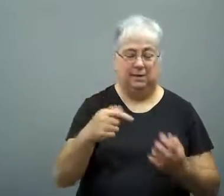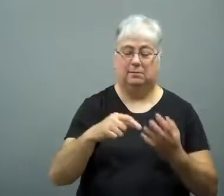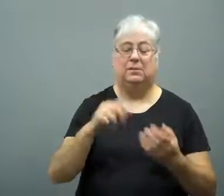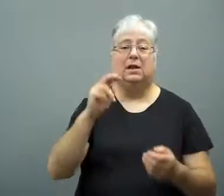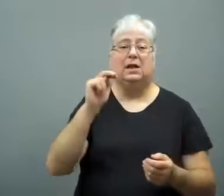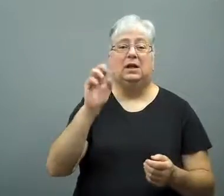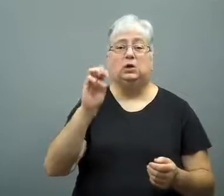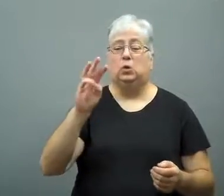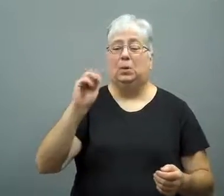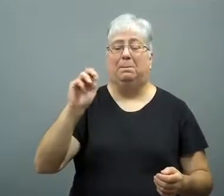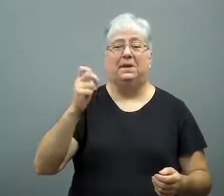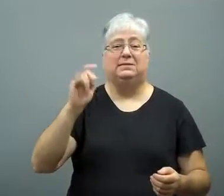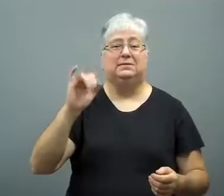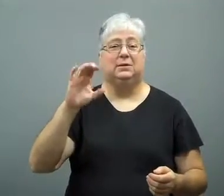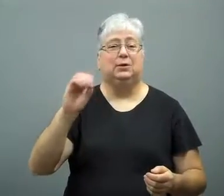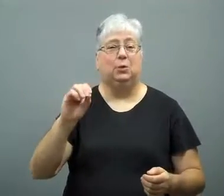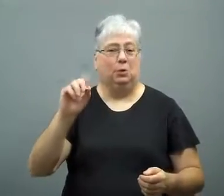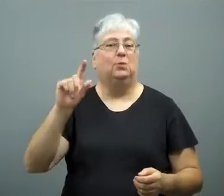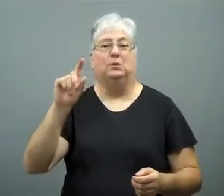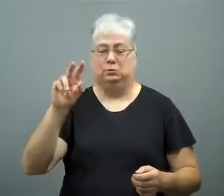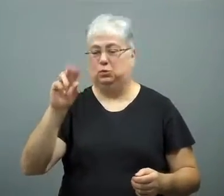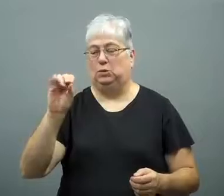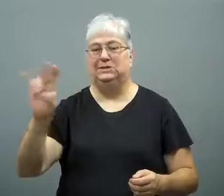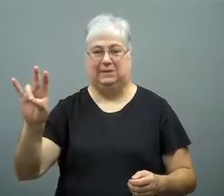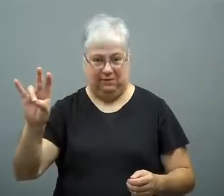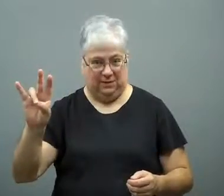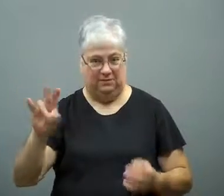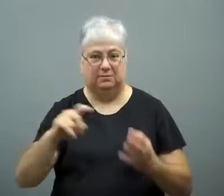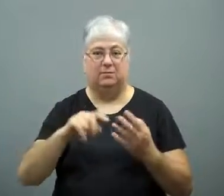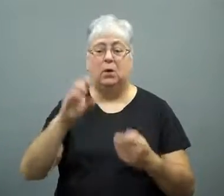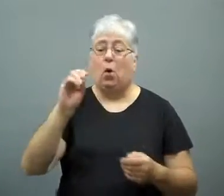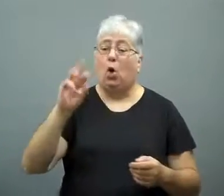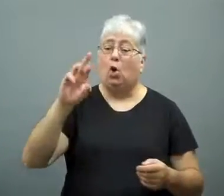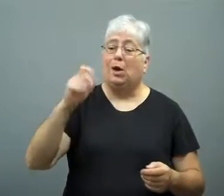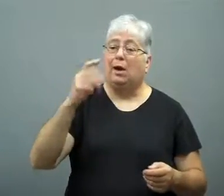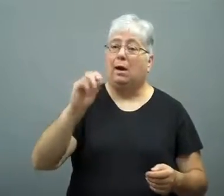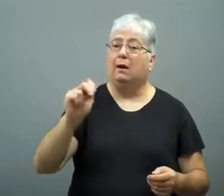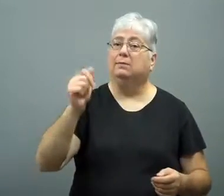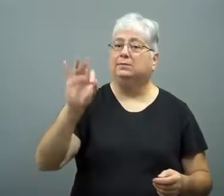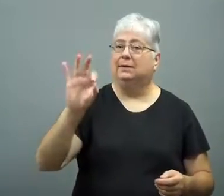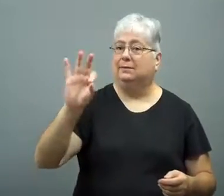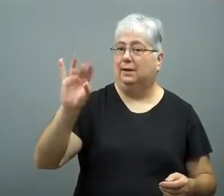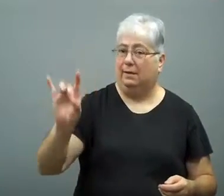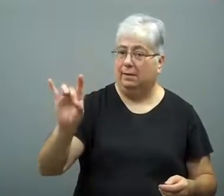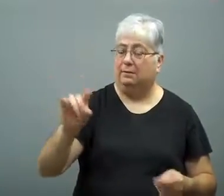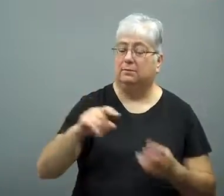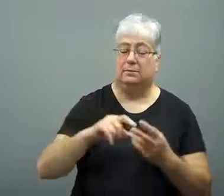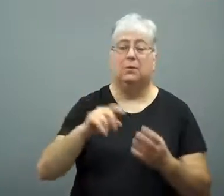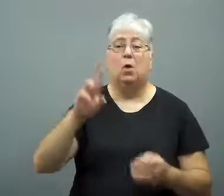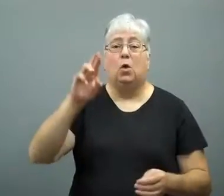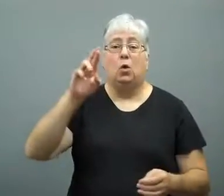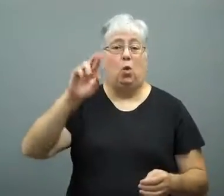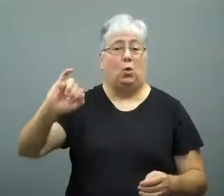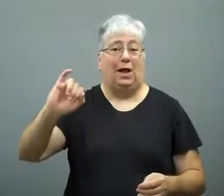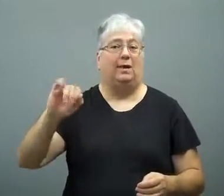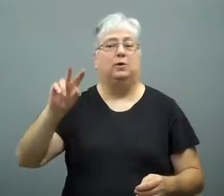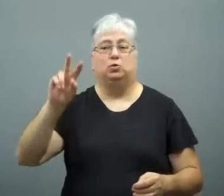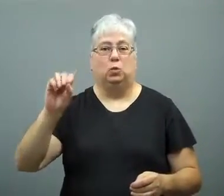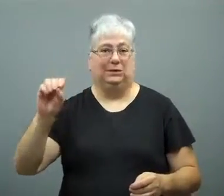New Mexico in 2007, Oregon in 1998, Rhode Island in 2006,